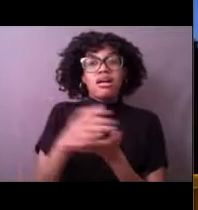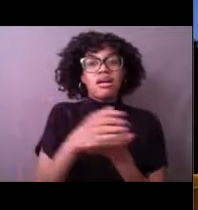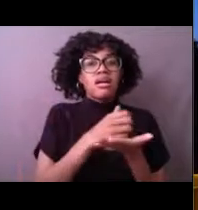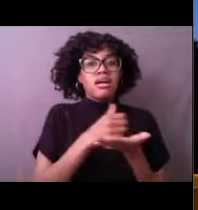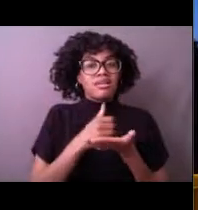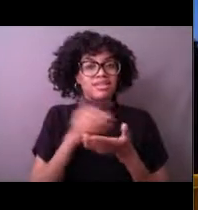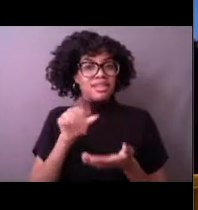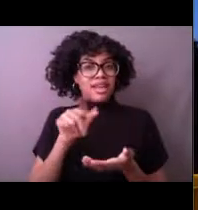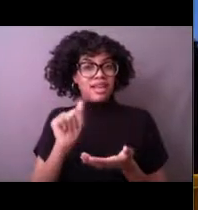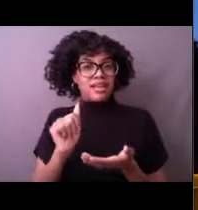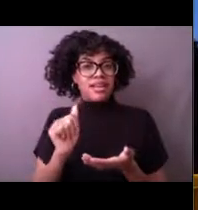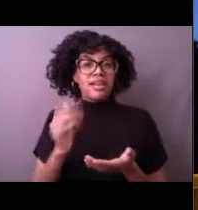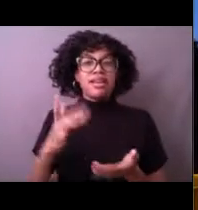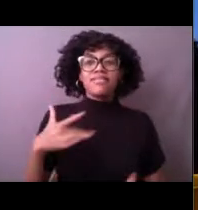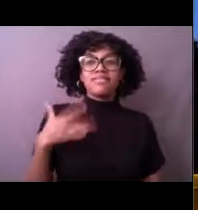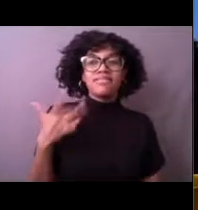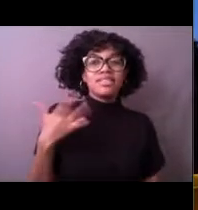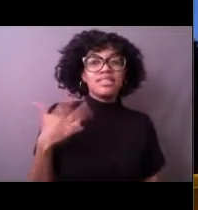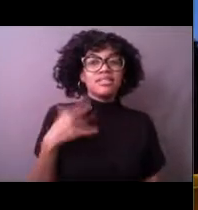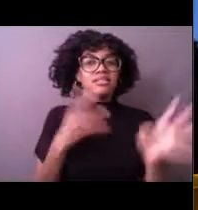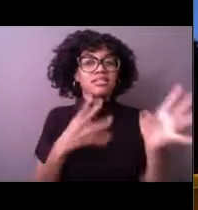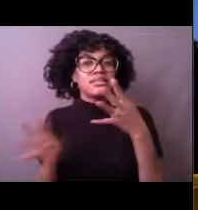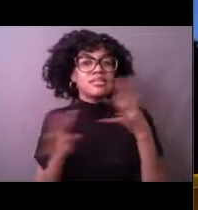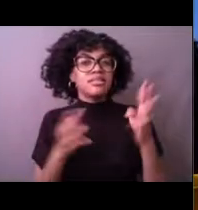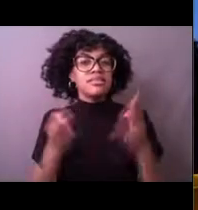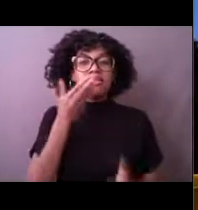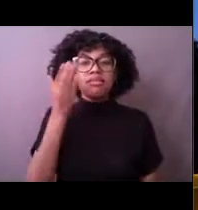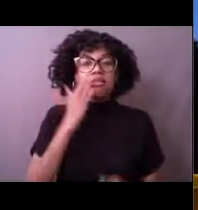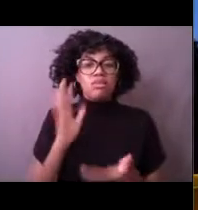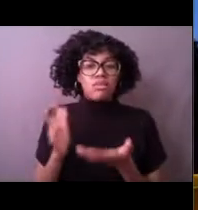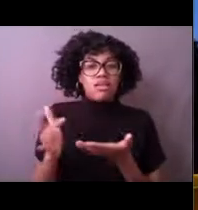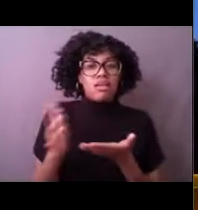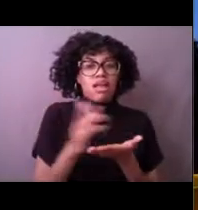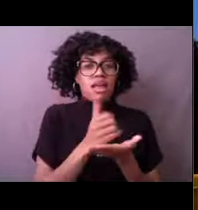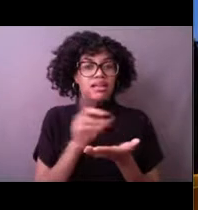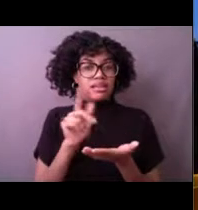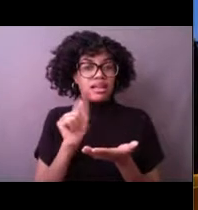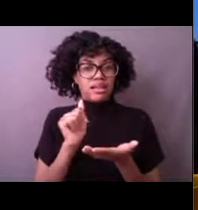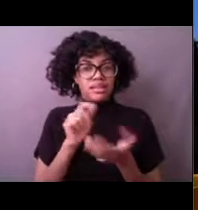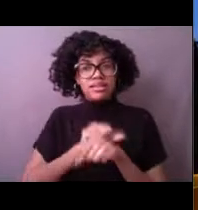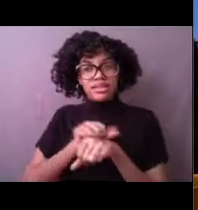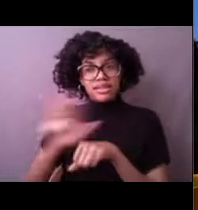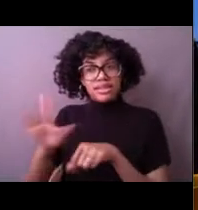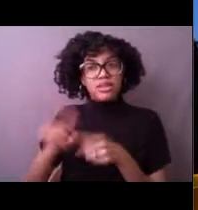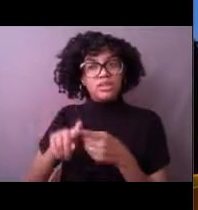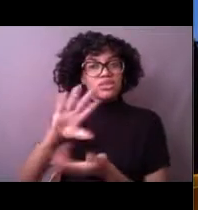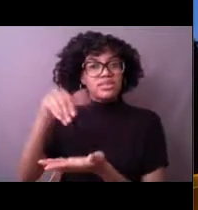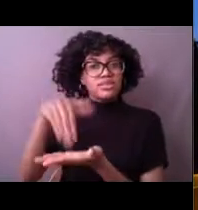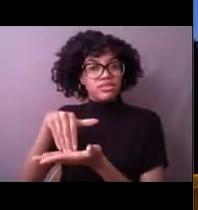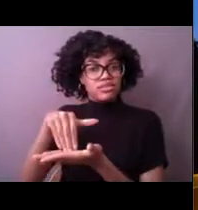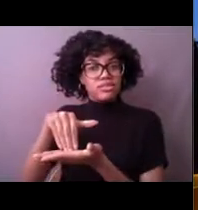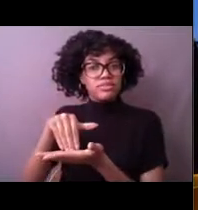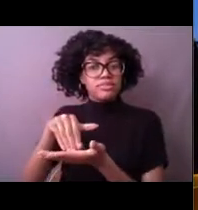and send the information back to us at the Buoy Center. These observations, as I'll continue to call them,